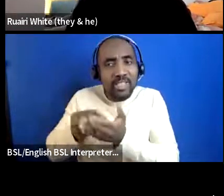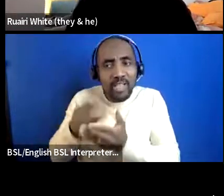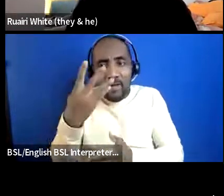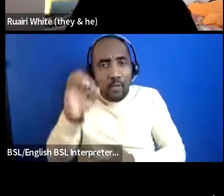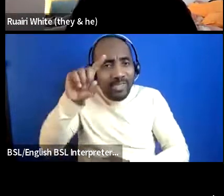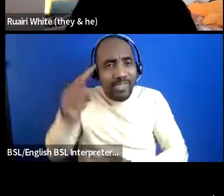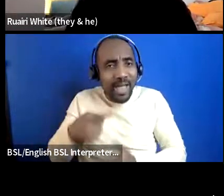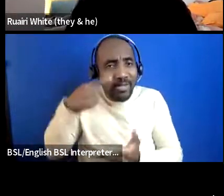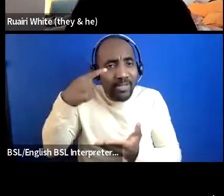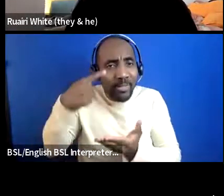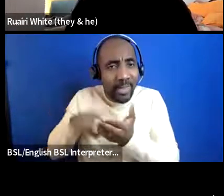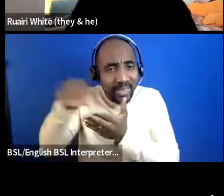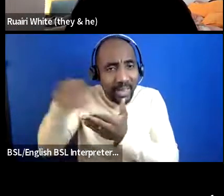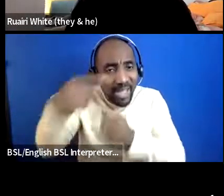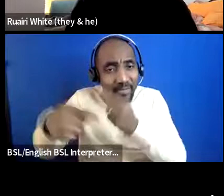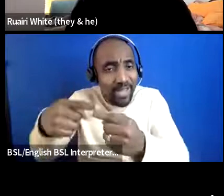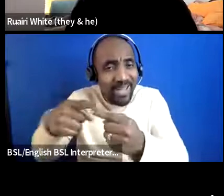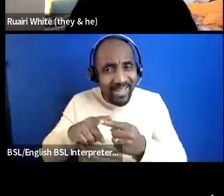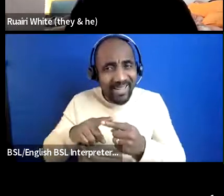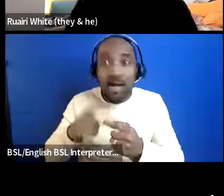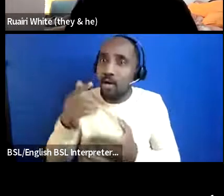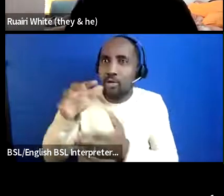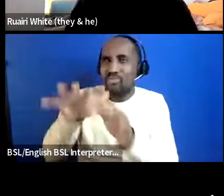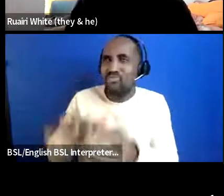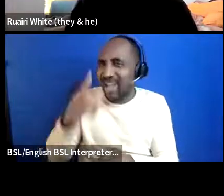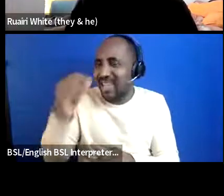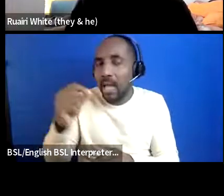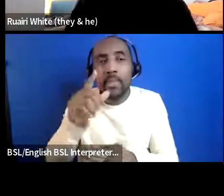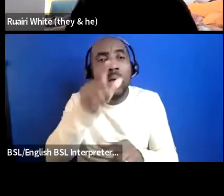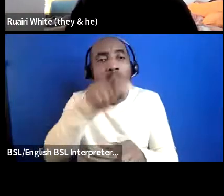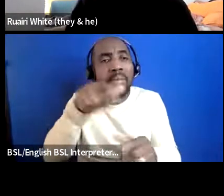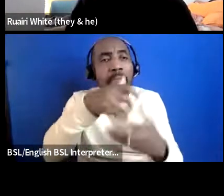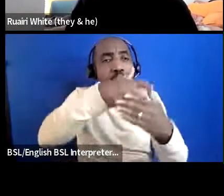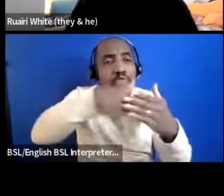but people are out here doing the work don't know how to do that so yeah do a case study make